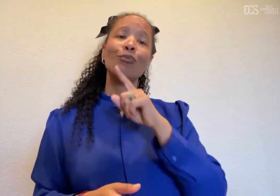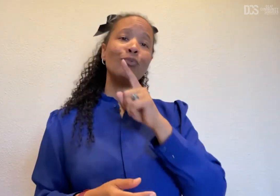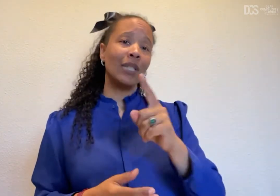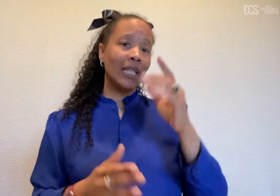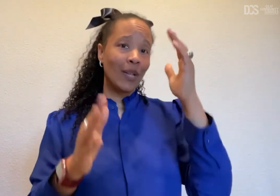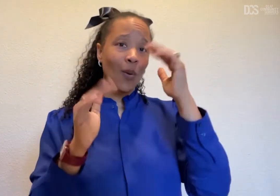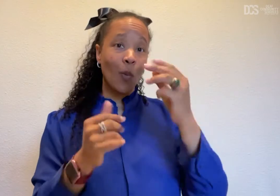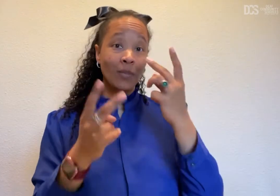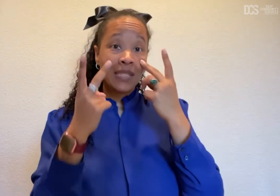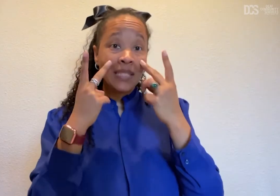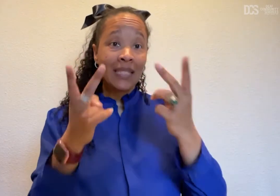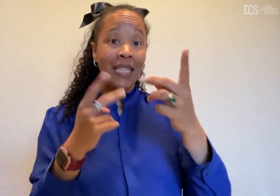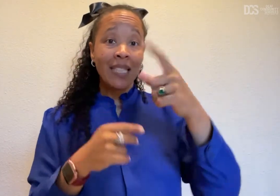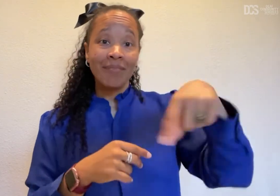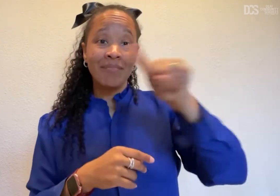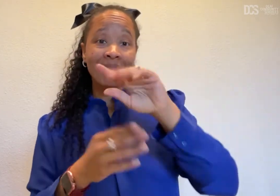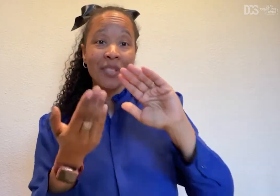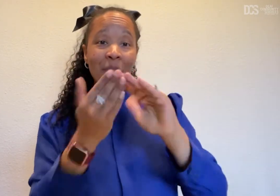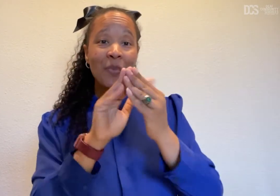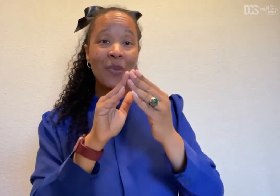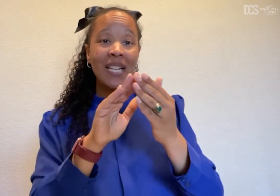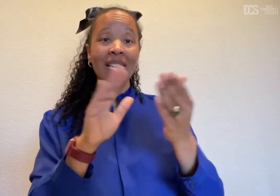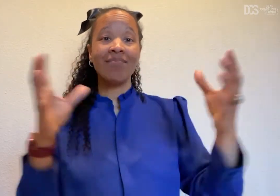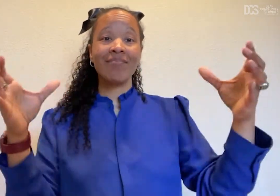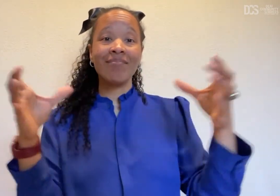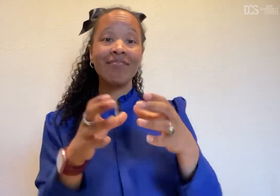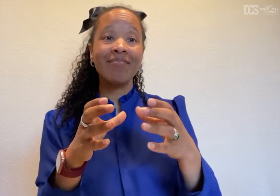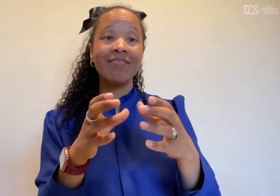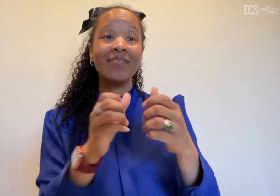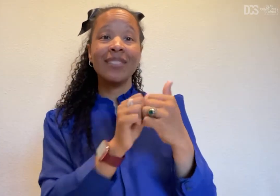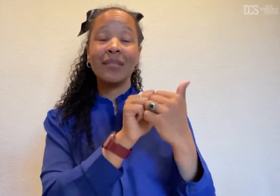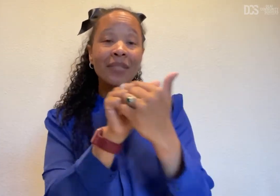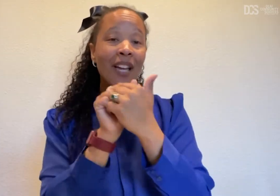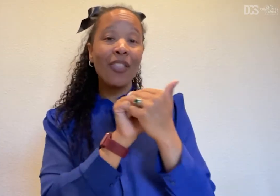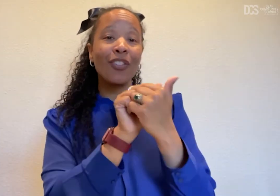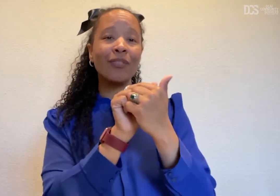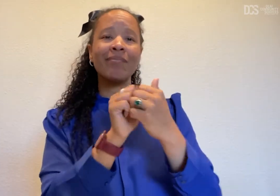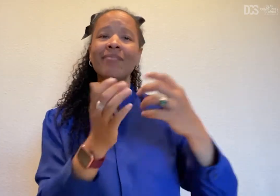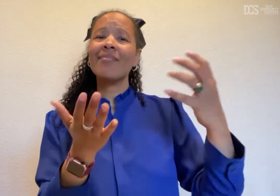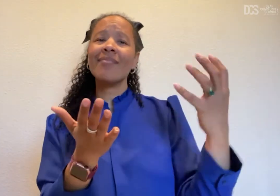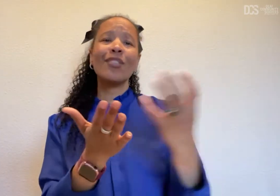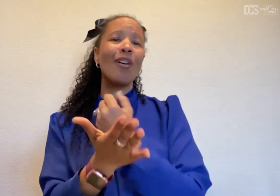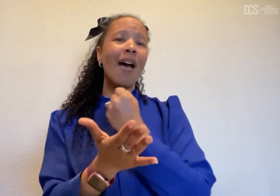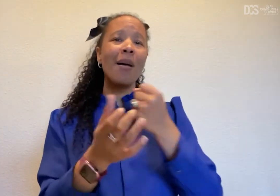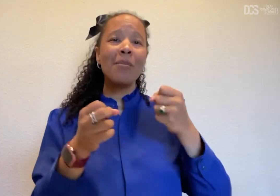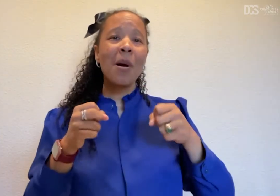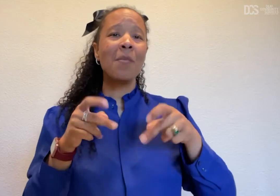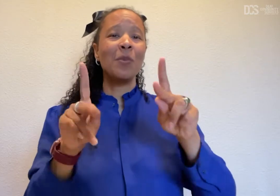Really hope to see the community come together and grab this opportunity to